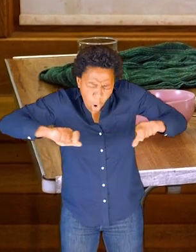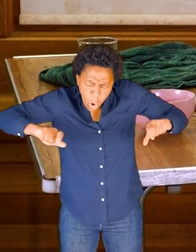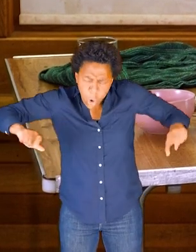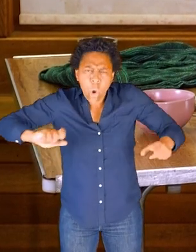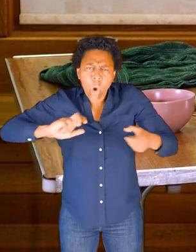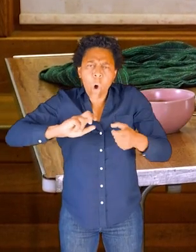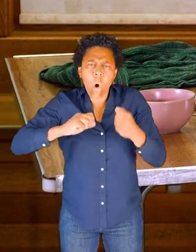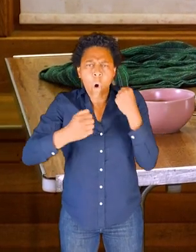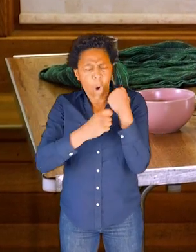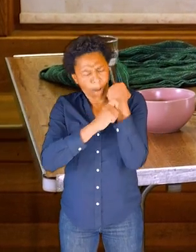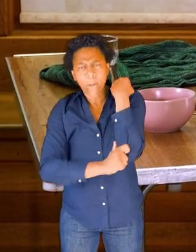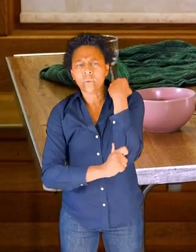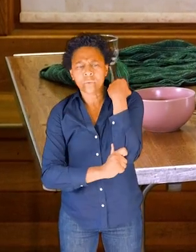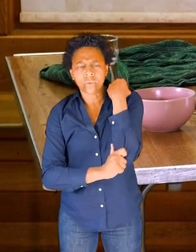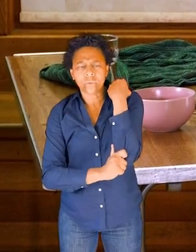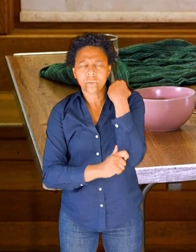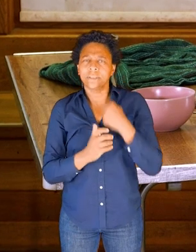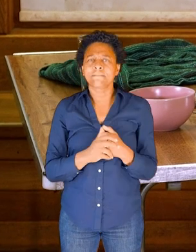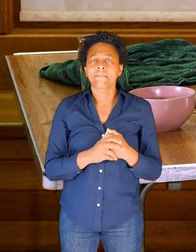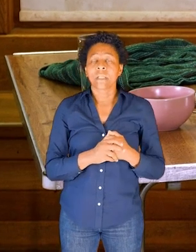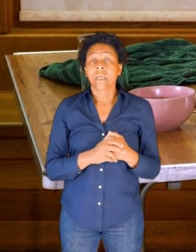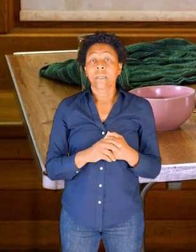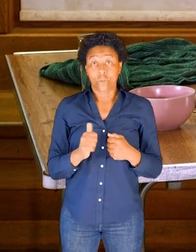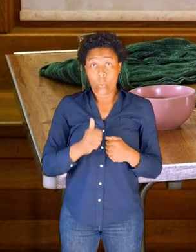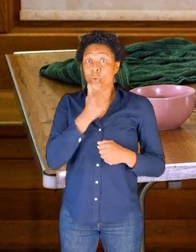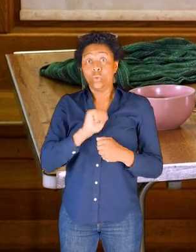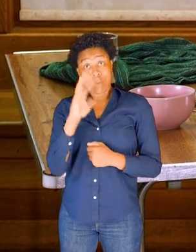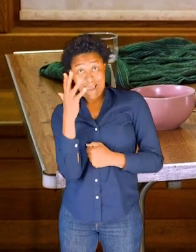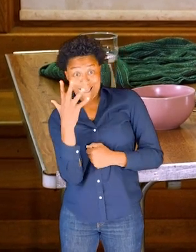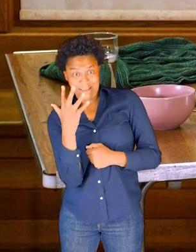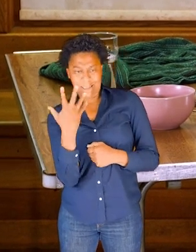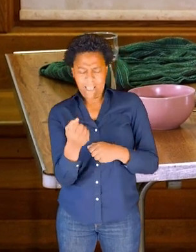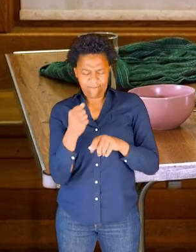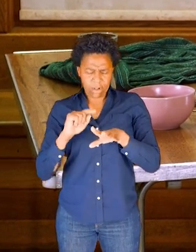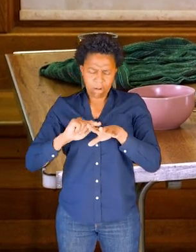So if I take one of my fingers, there are several bones in this finger.